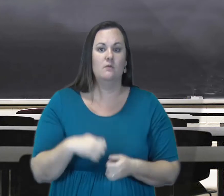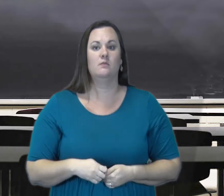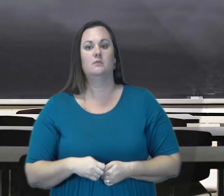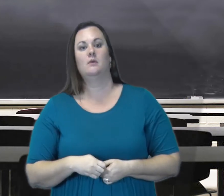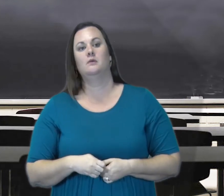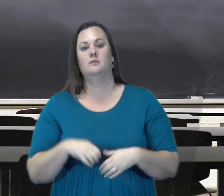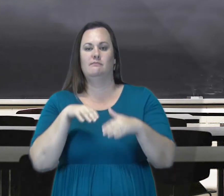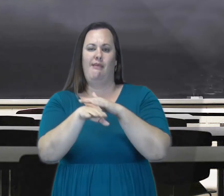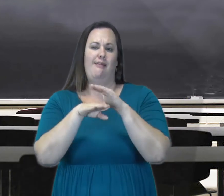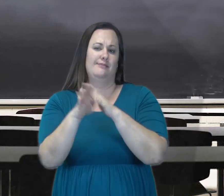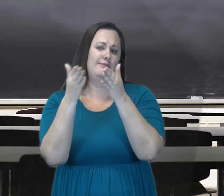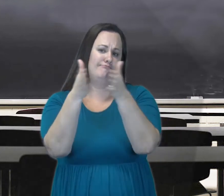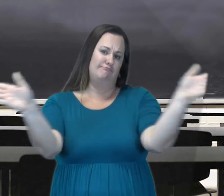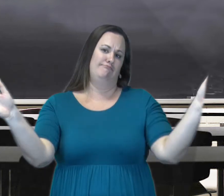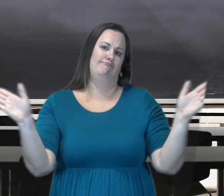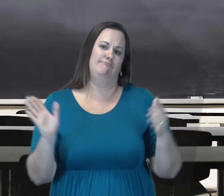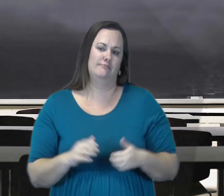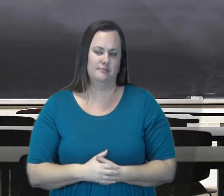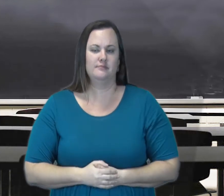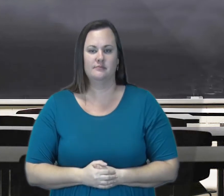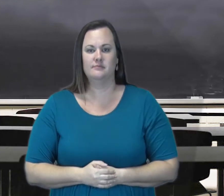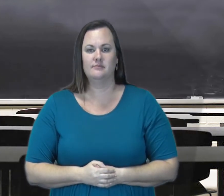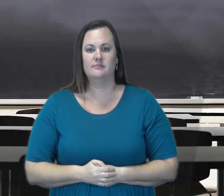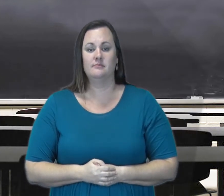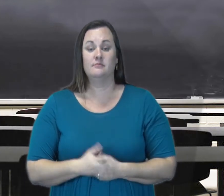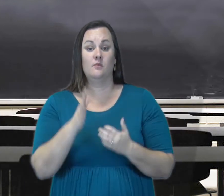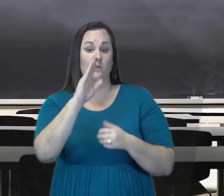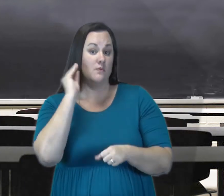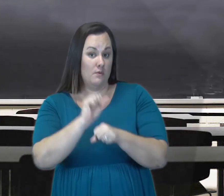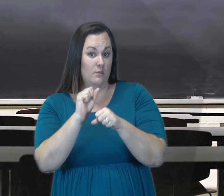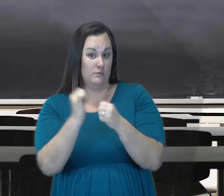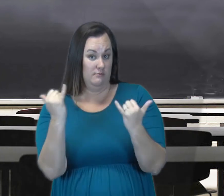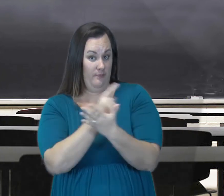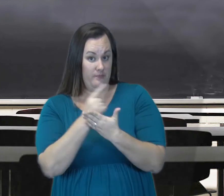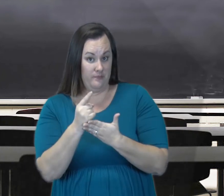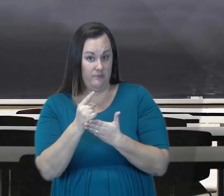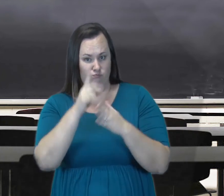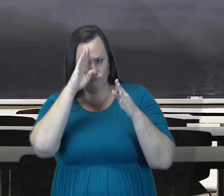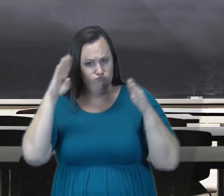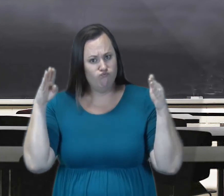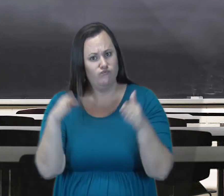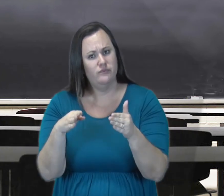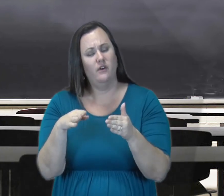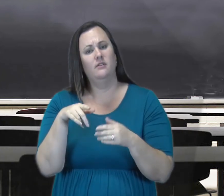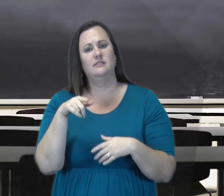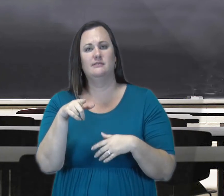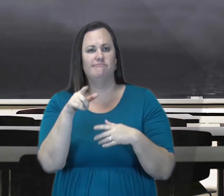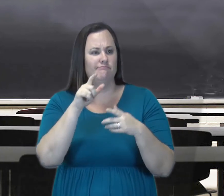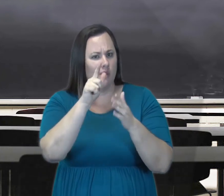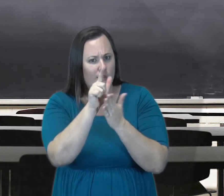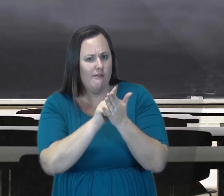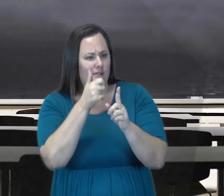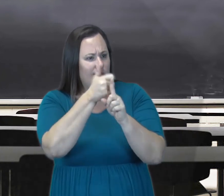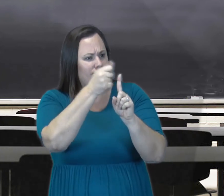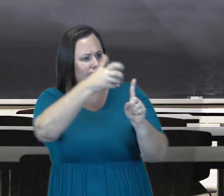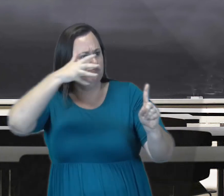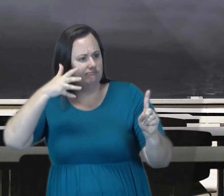telecommunication and access in general.Your homework this week is to focus on